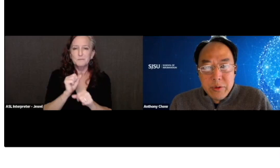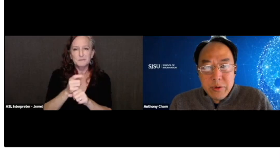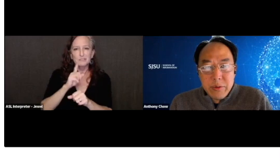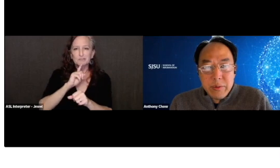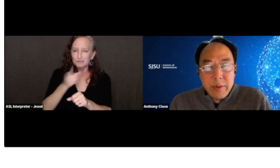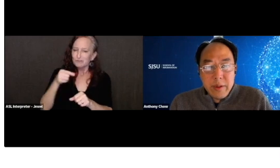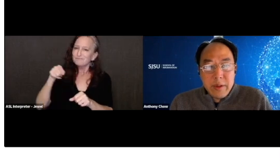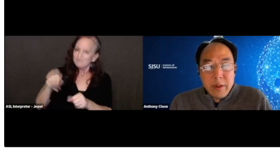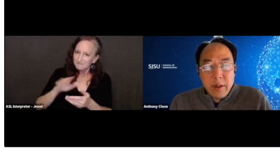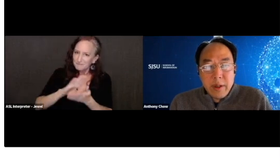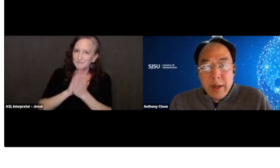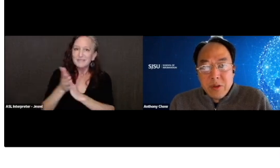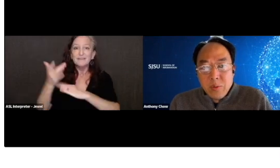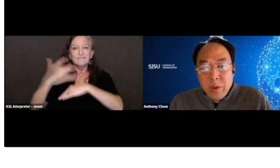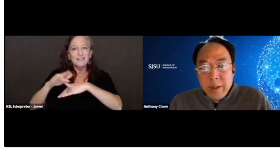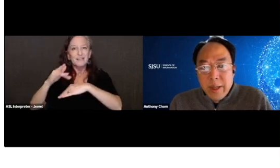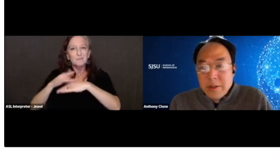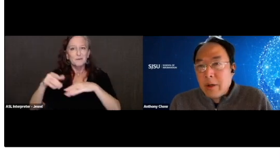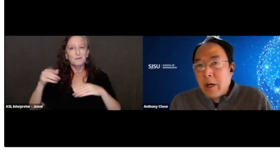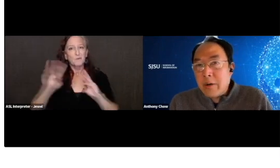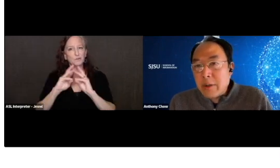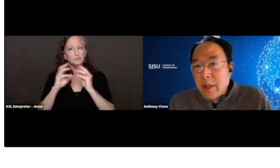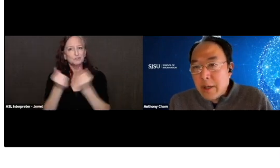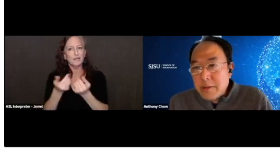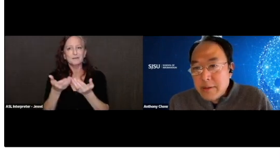to you as well as our honored guest.